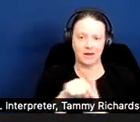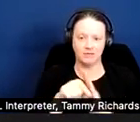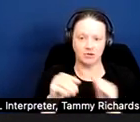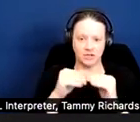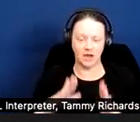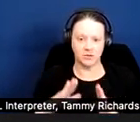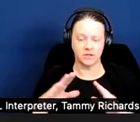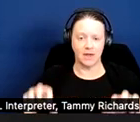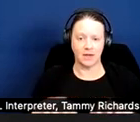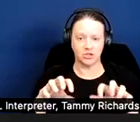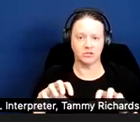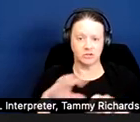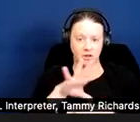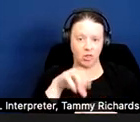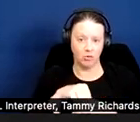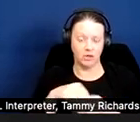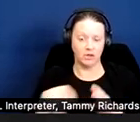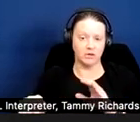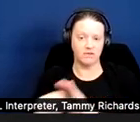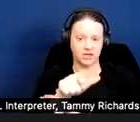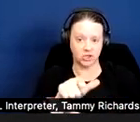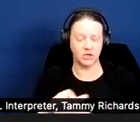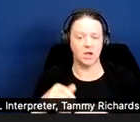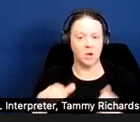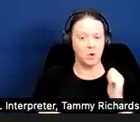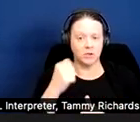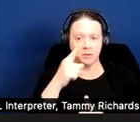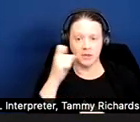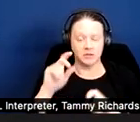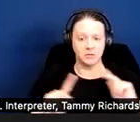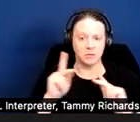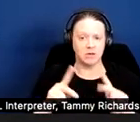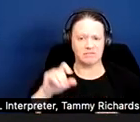And it's mostly because people are unsure how to request accommodation.